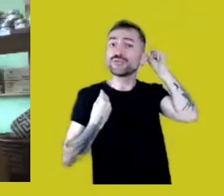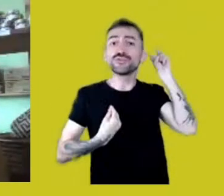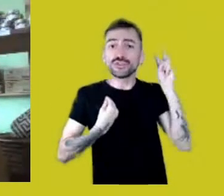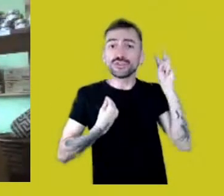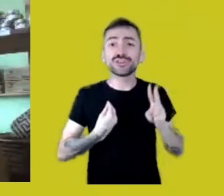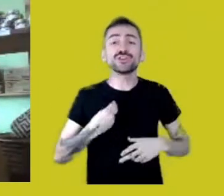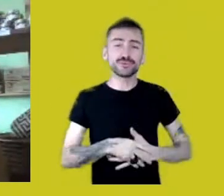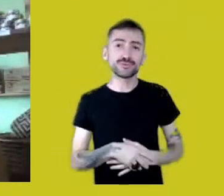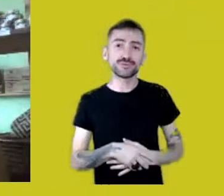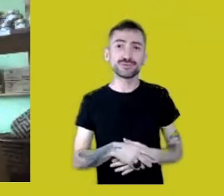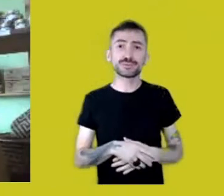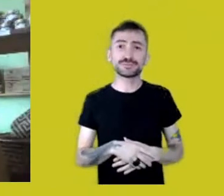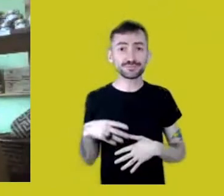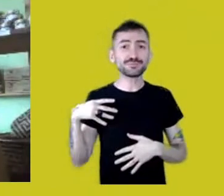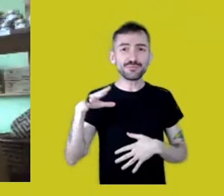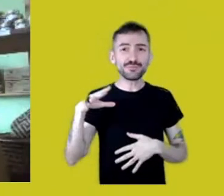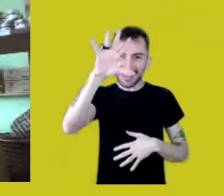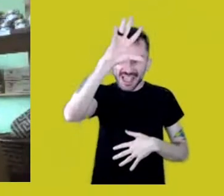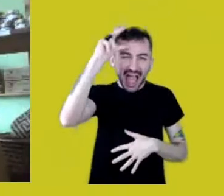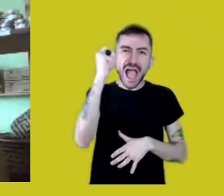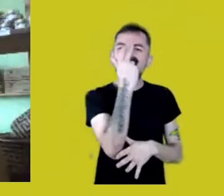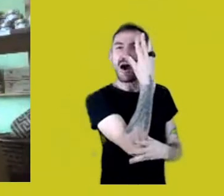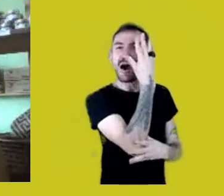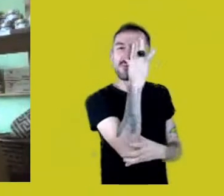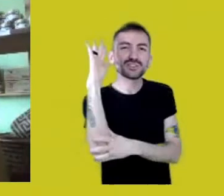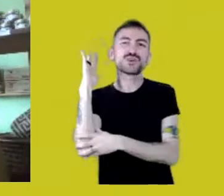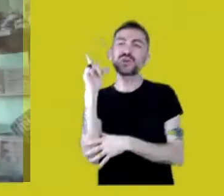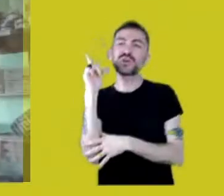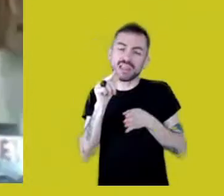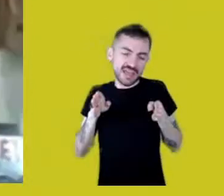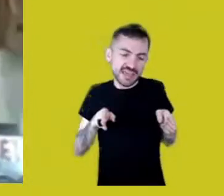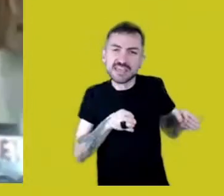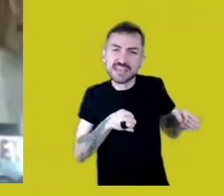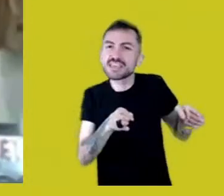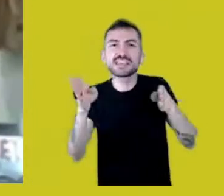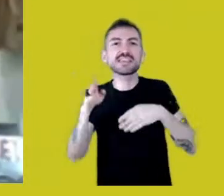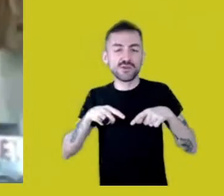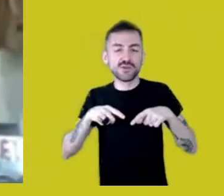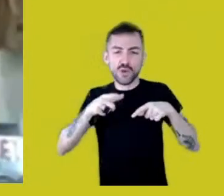with its rivers, lakes, creeks, enchanted beings...